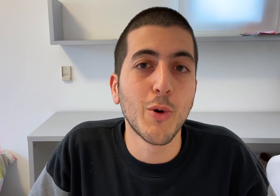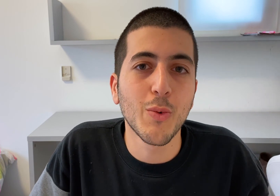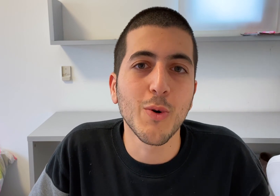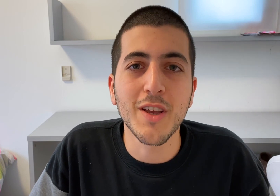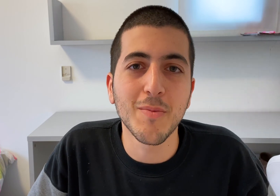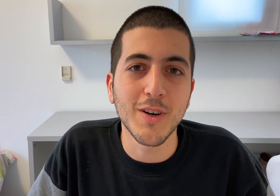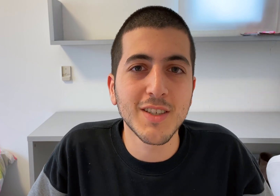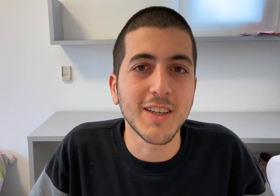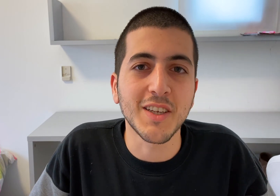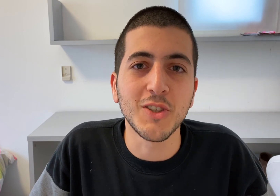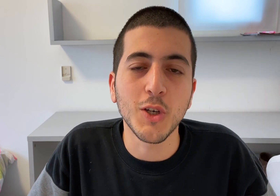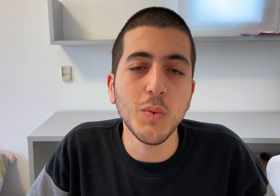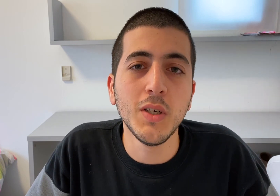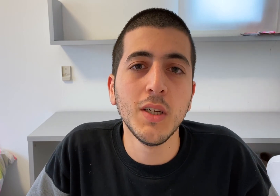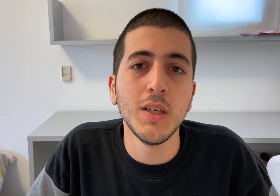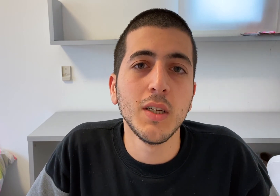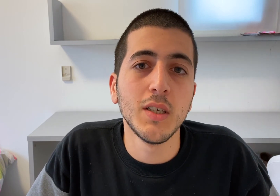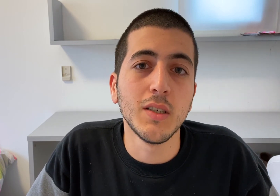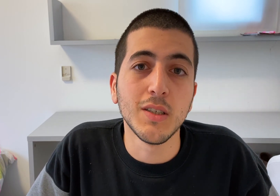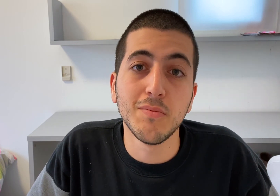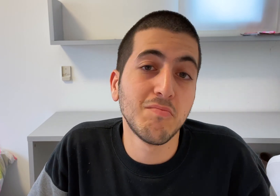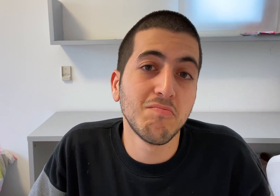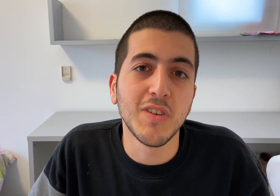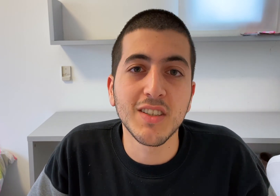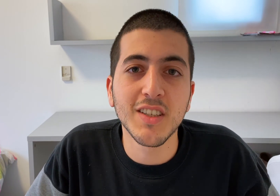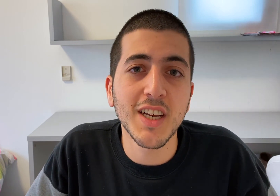more working parts I can show. Until next time.